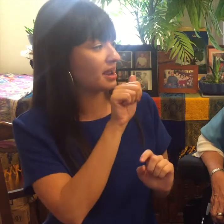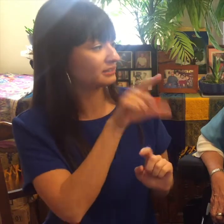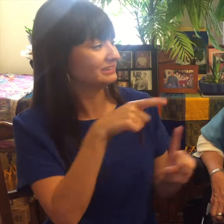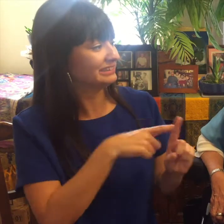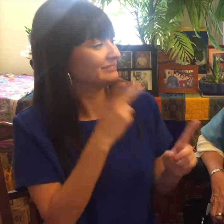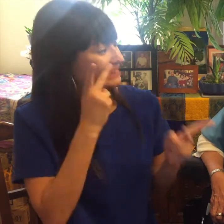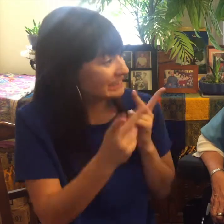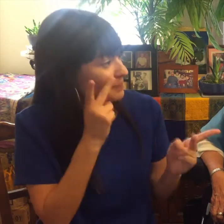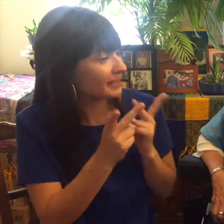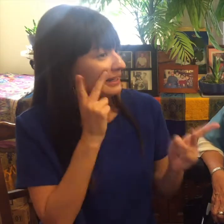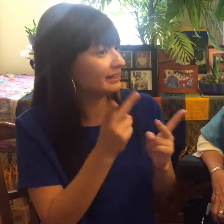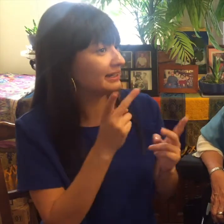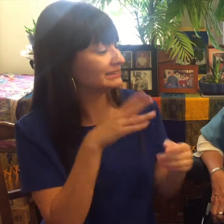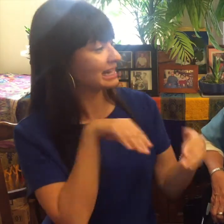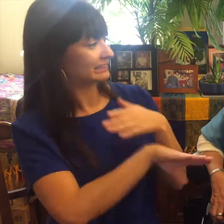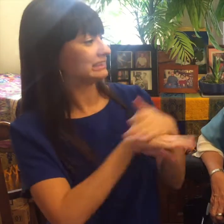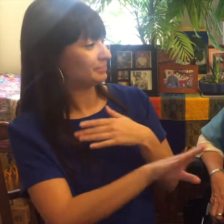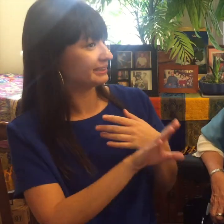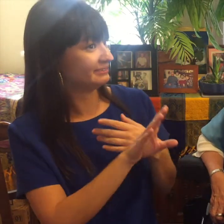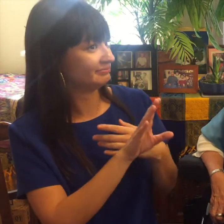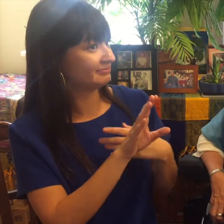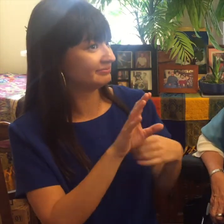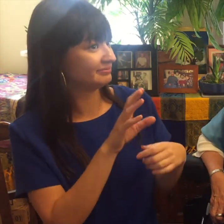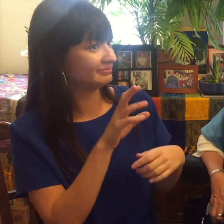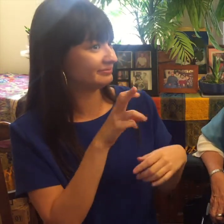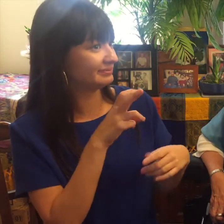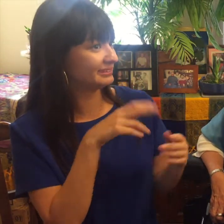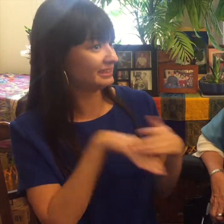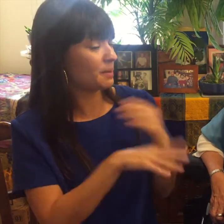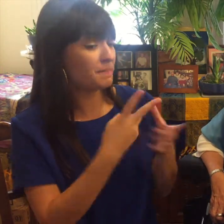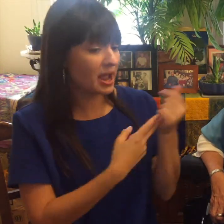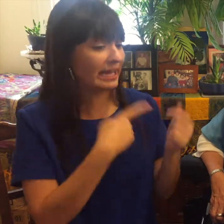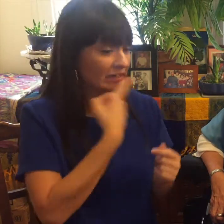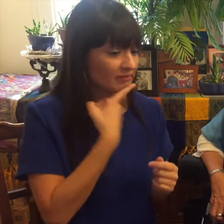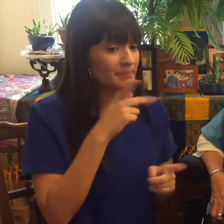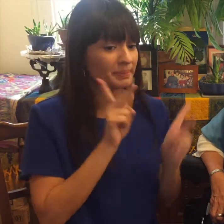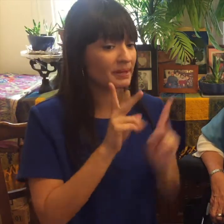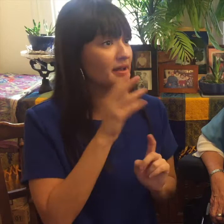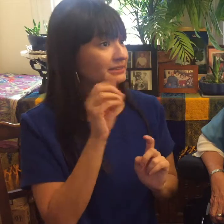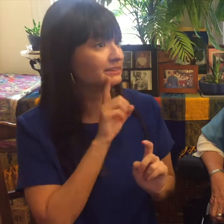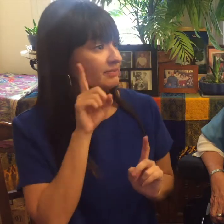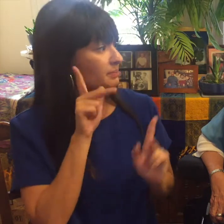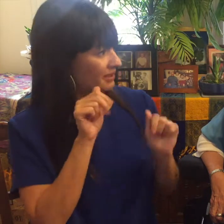there's no different in the language the only difference is the visual aspect so